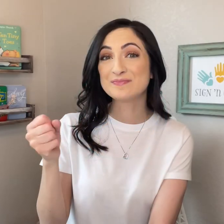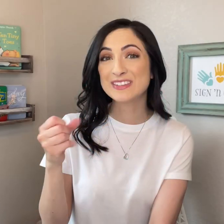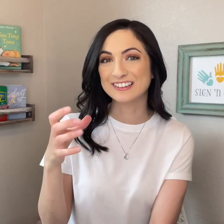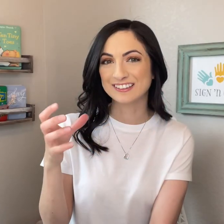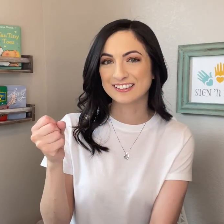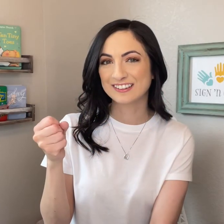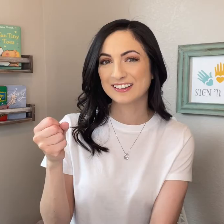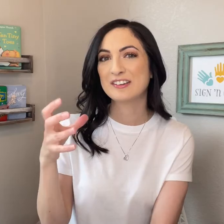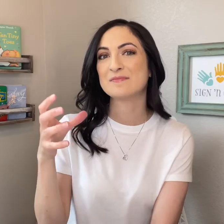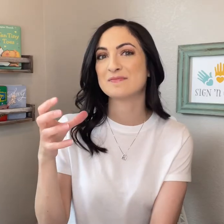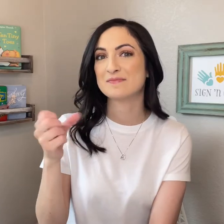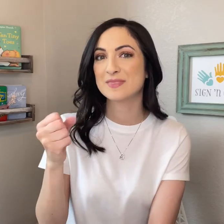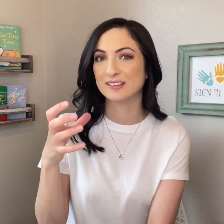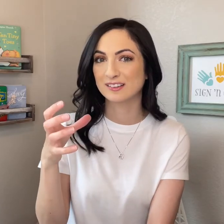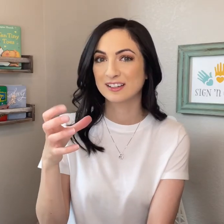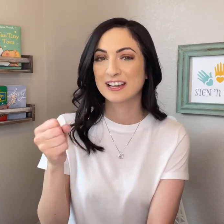MILK. MILK.